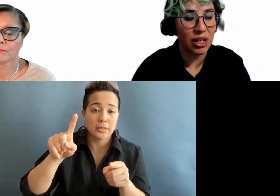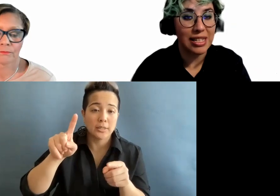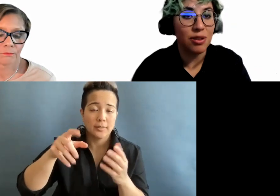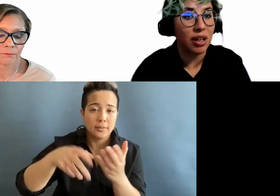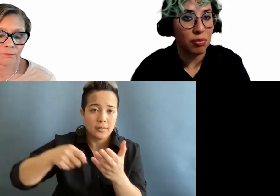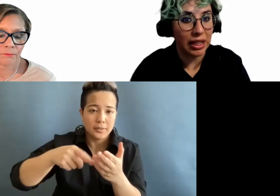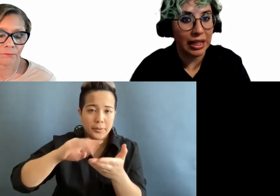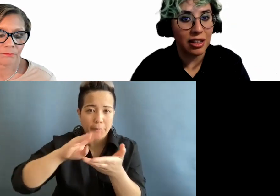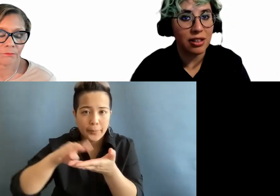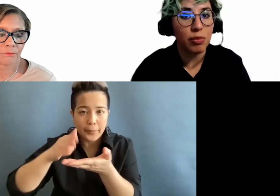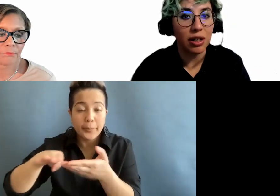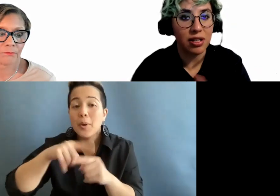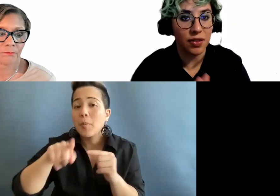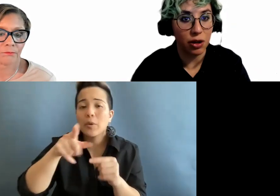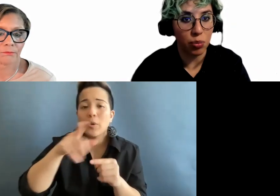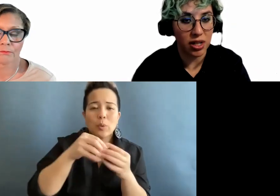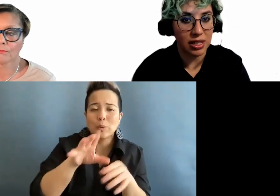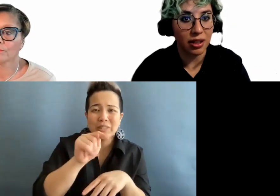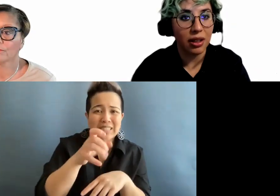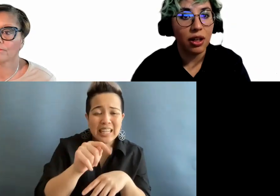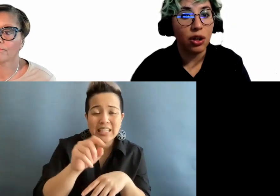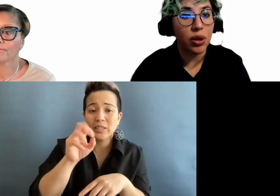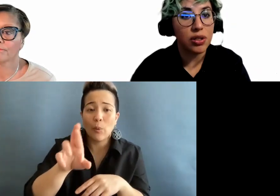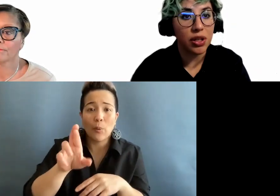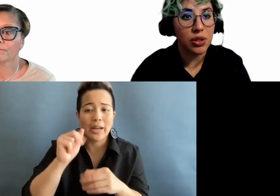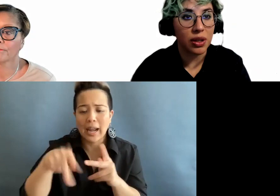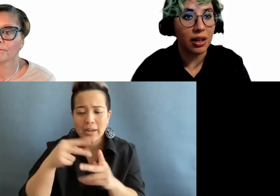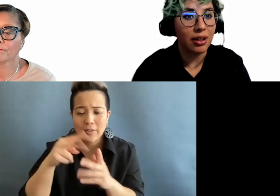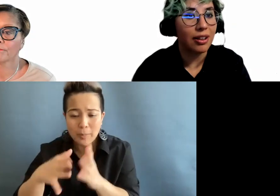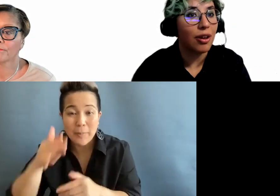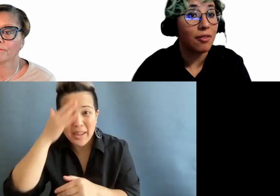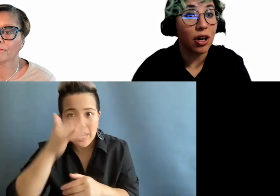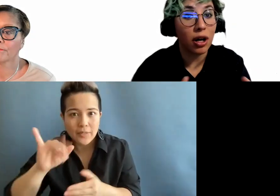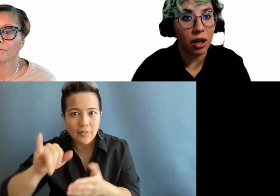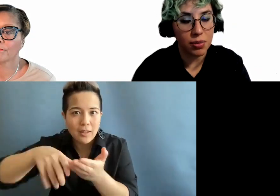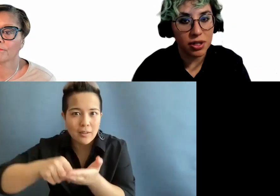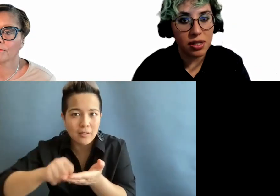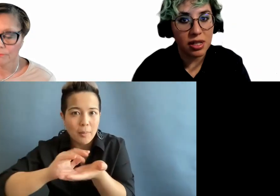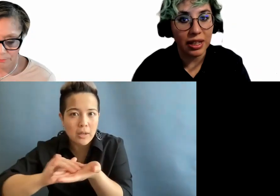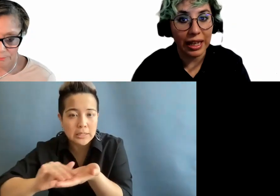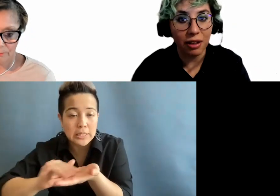easy readability because of the embossing. You want to make sure that you have options, again,